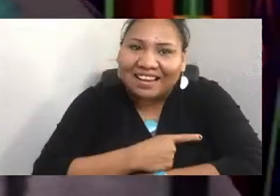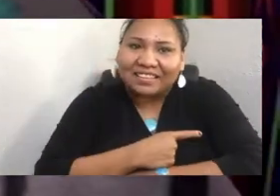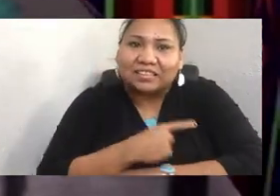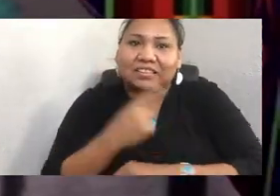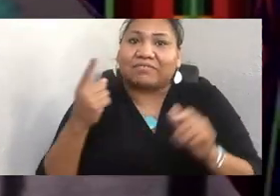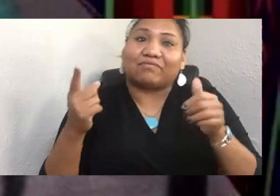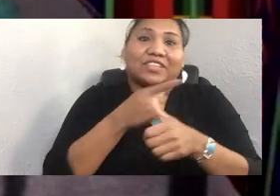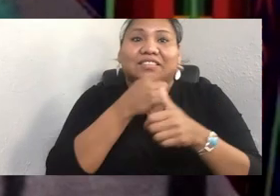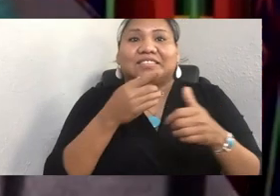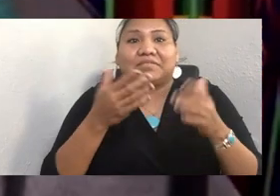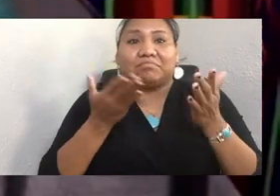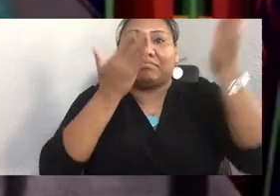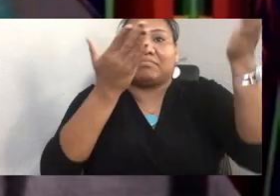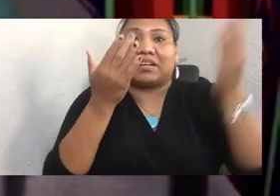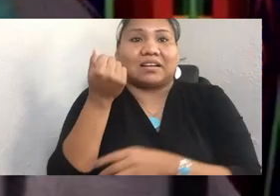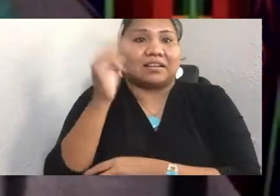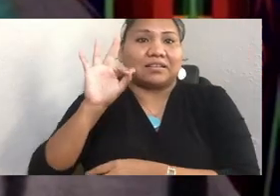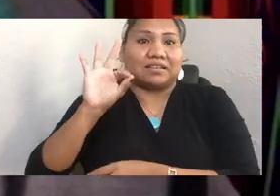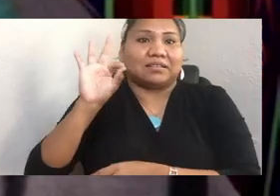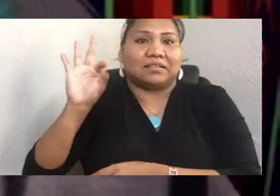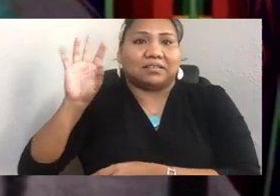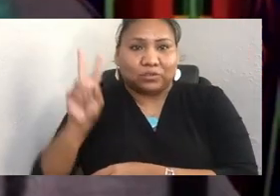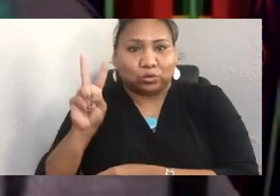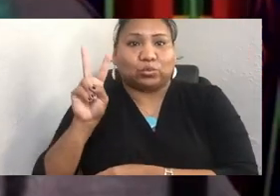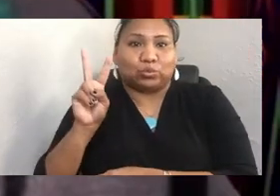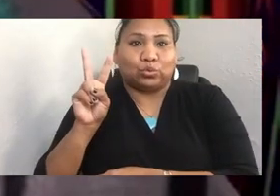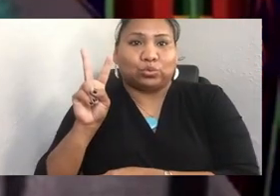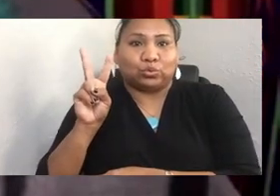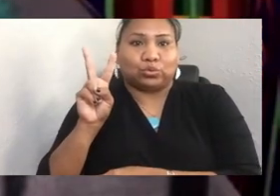as a counter-protest of Columbus,